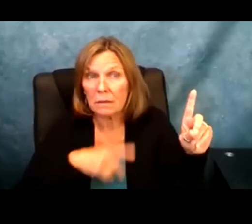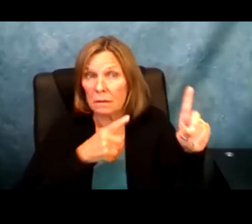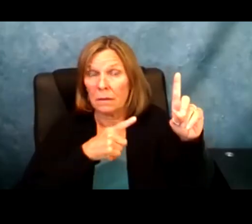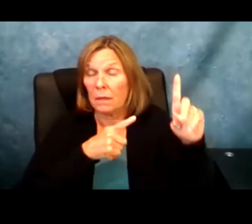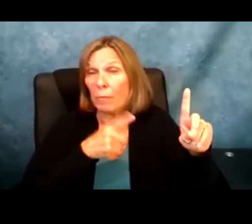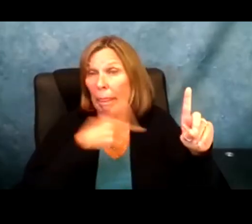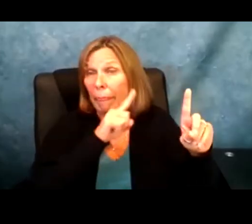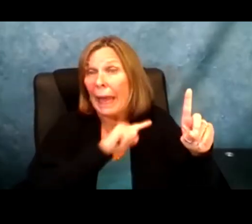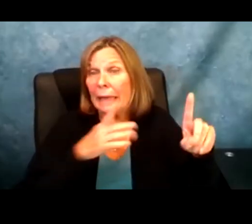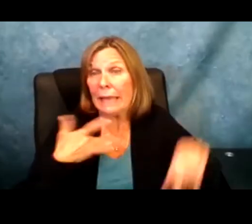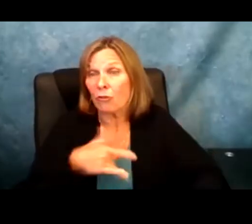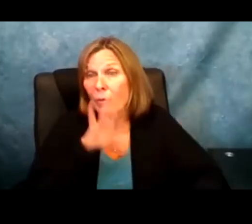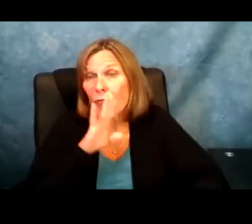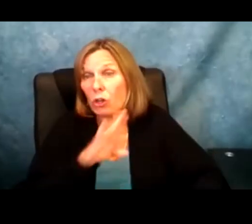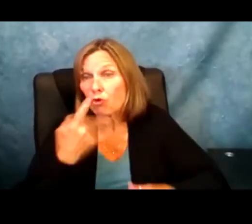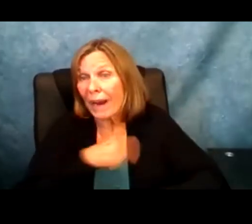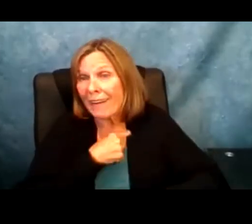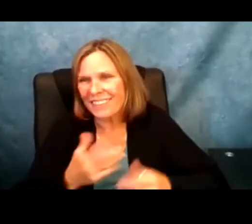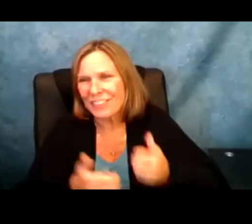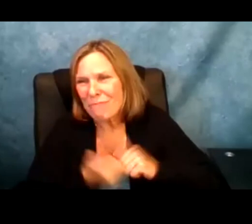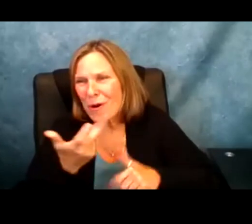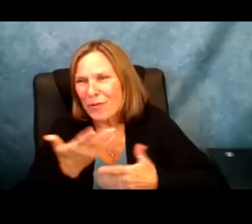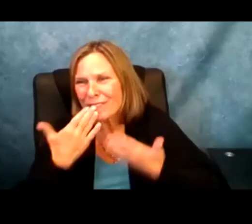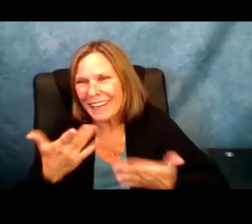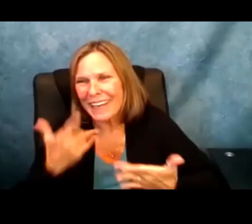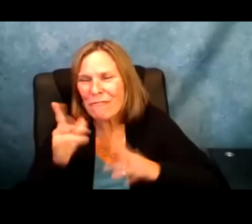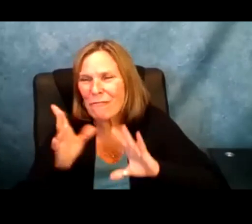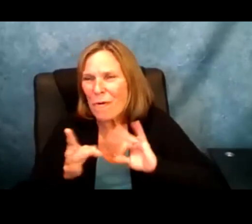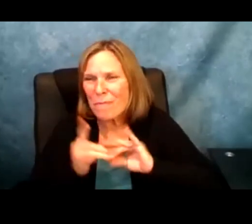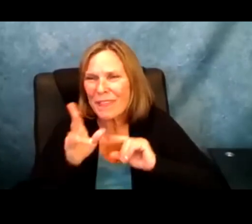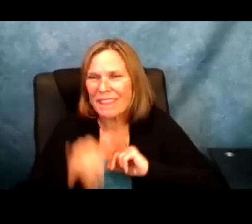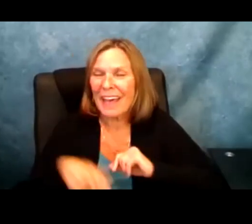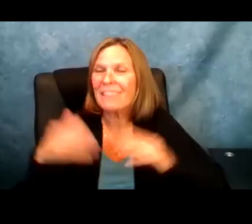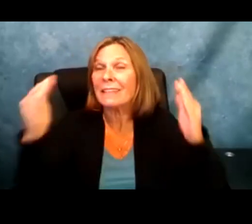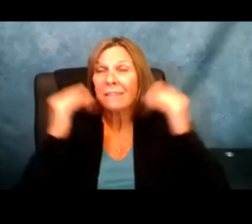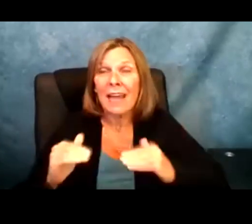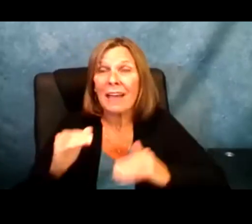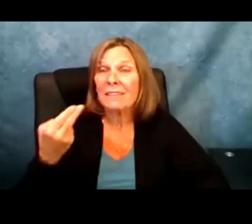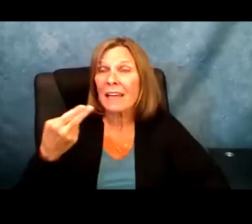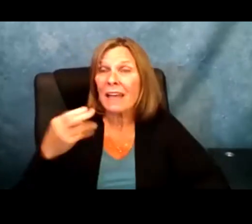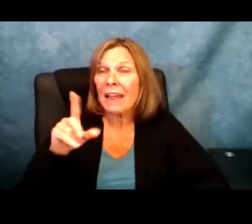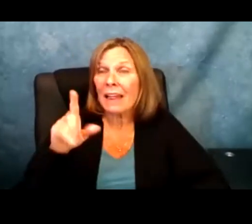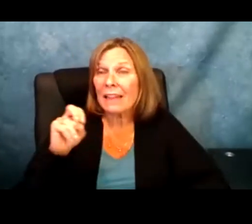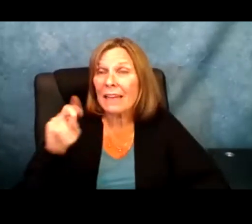much for sharing that. The teachers are supposed to know best but I can assure you they frustrate